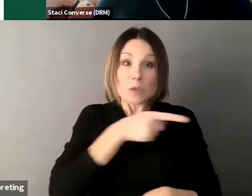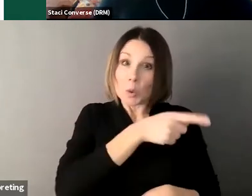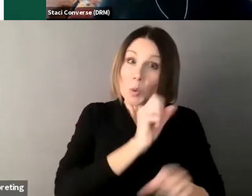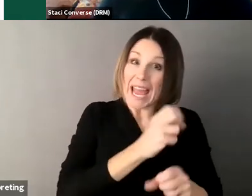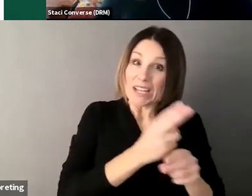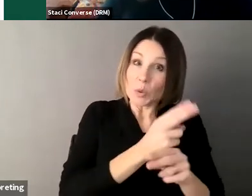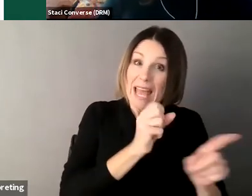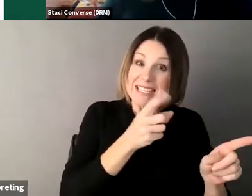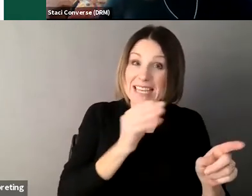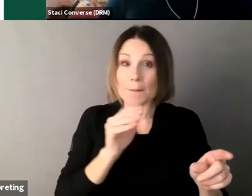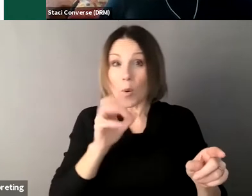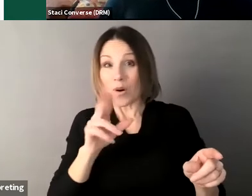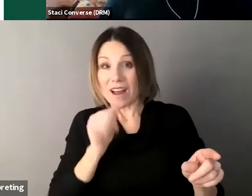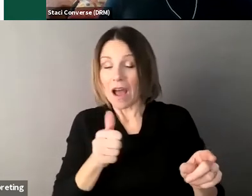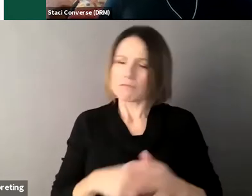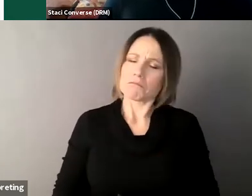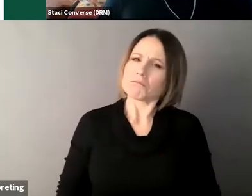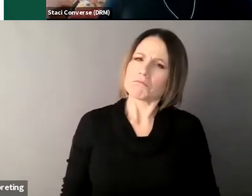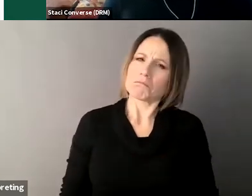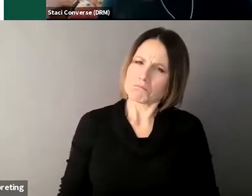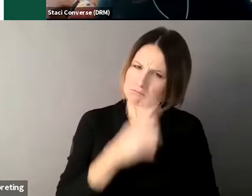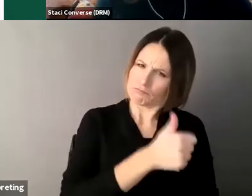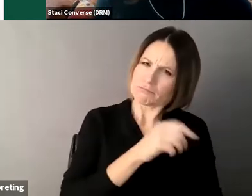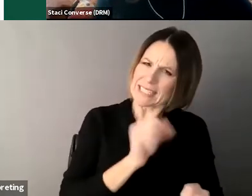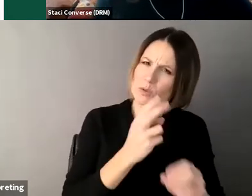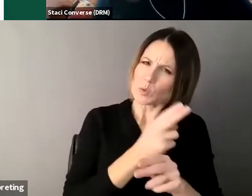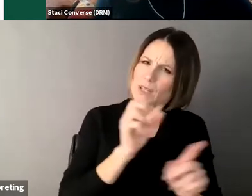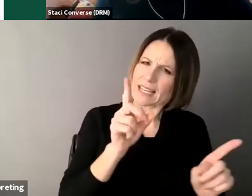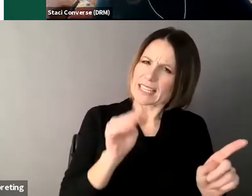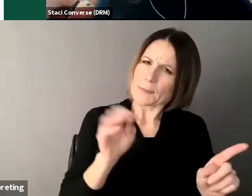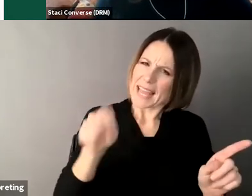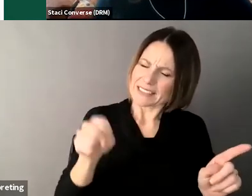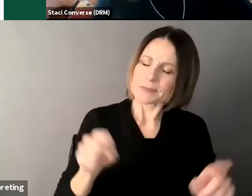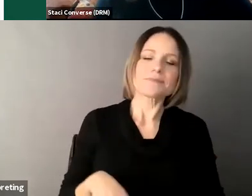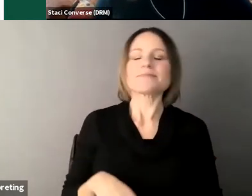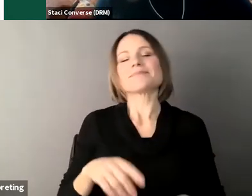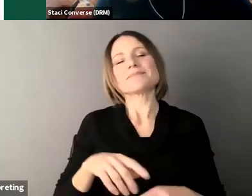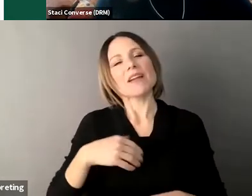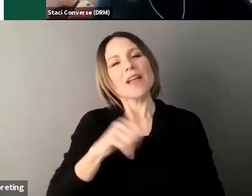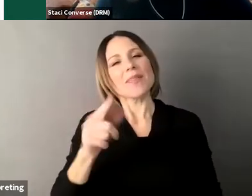for questions we have um a bunch more to cover and may hold off to answer most questions at the end